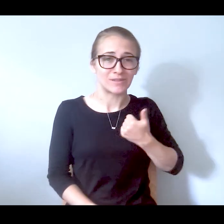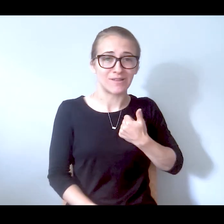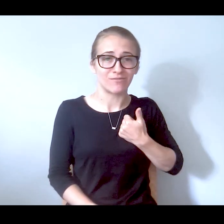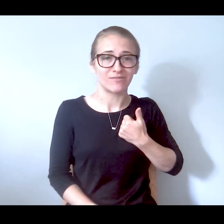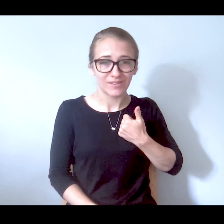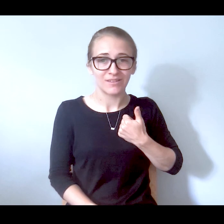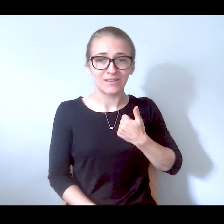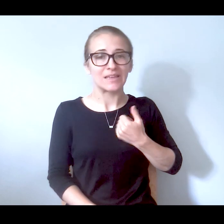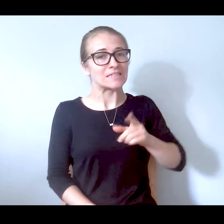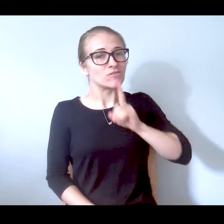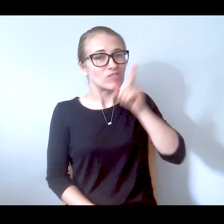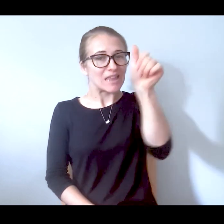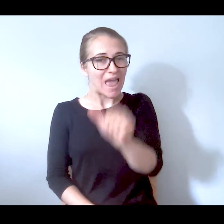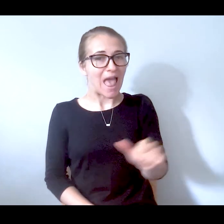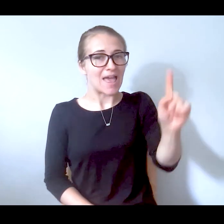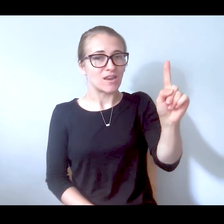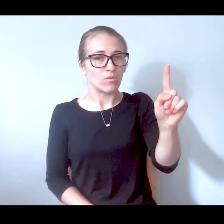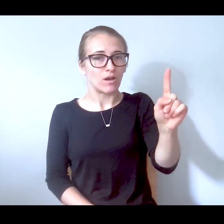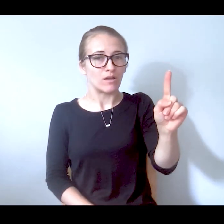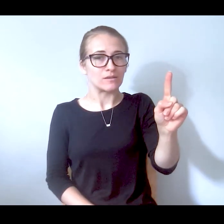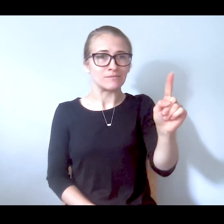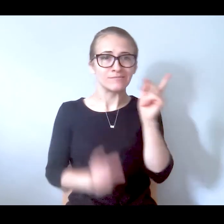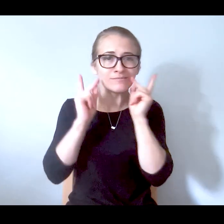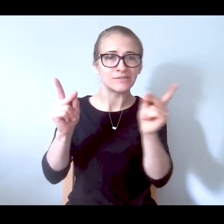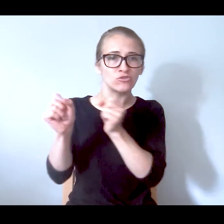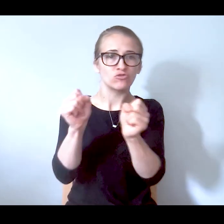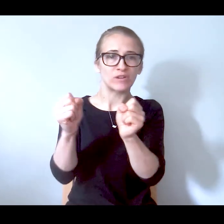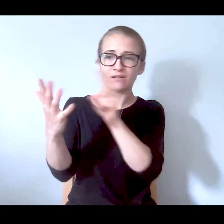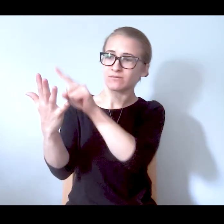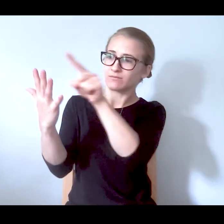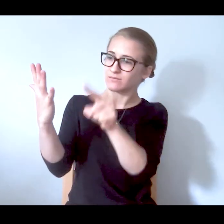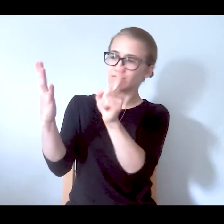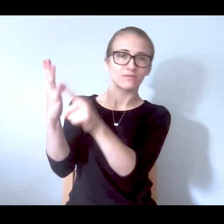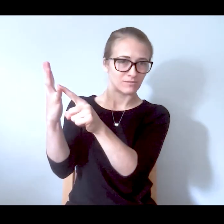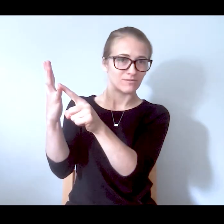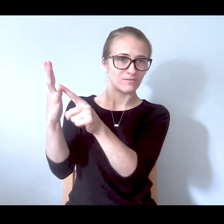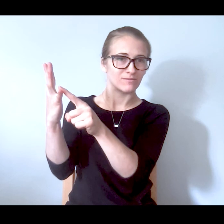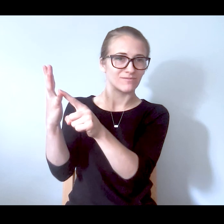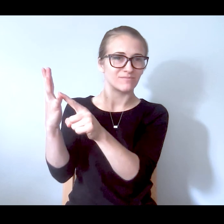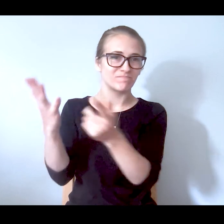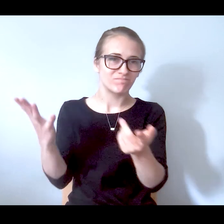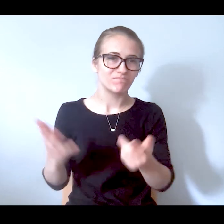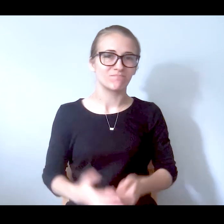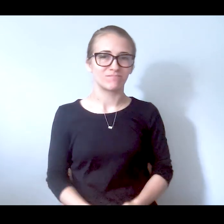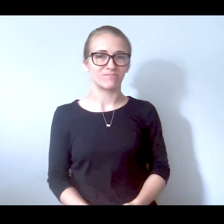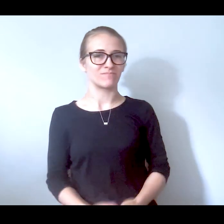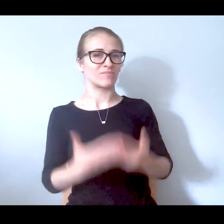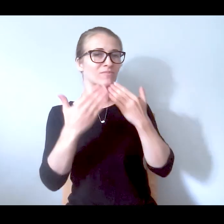someone's sister, I'm someone's auntie. I got a lot of brothers and sisters. It could be 1, 2, 3, 5,